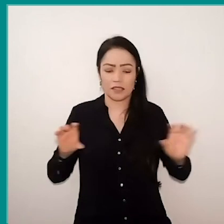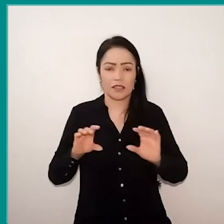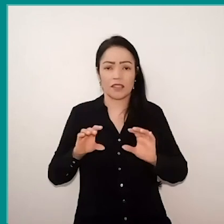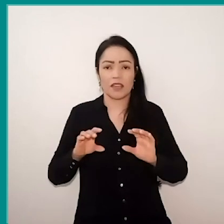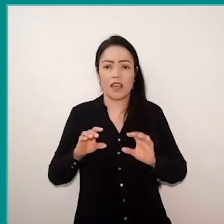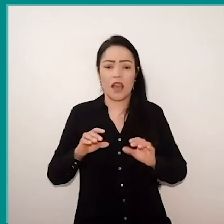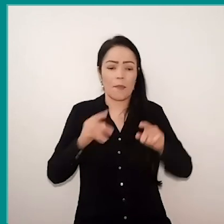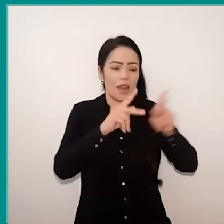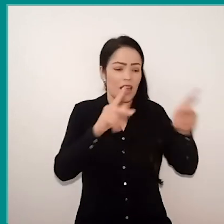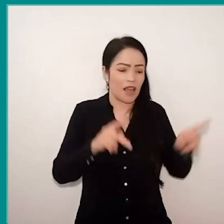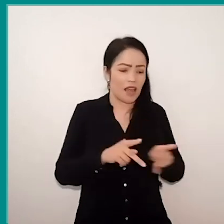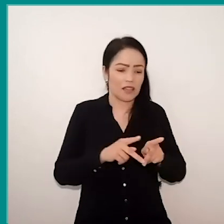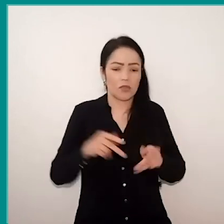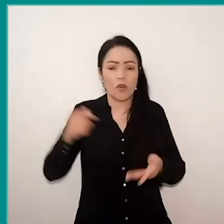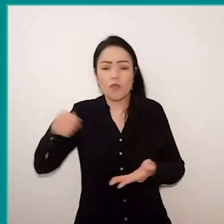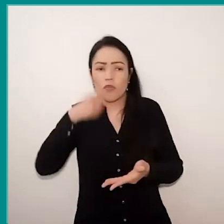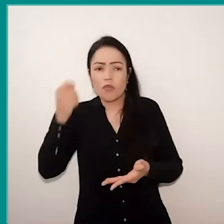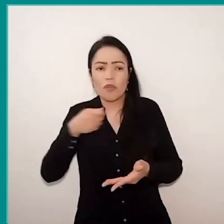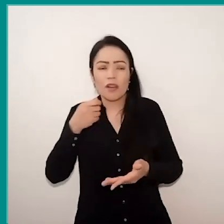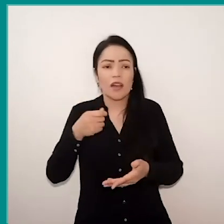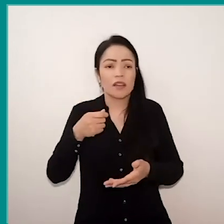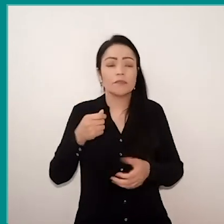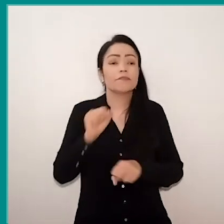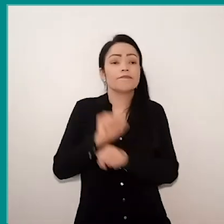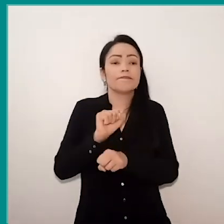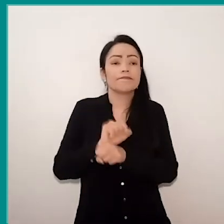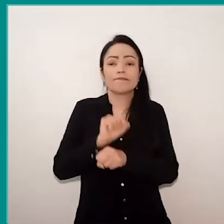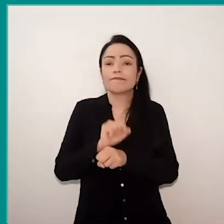of the people who are waiting there to be served,